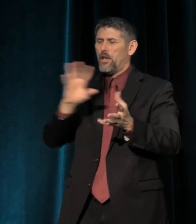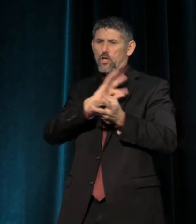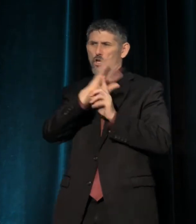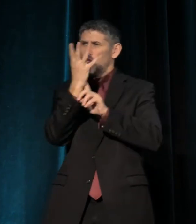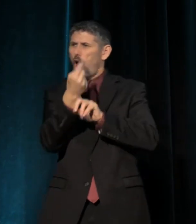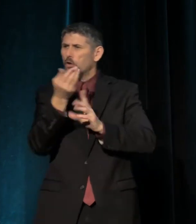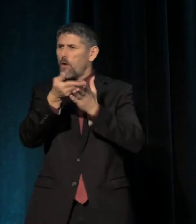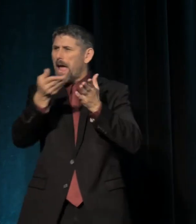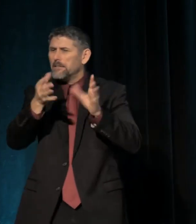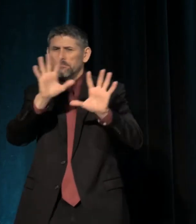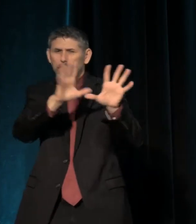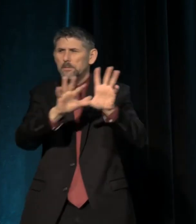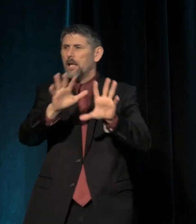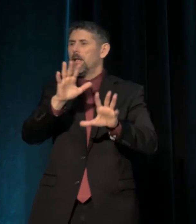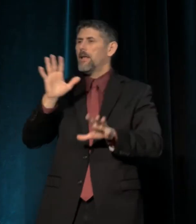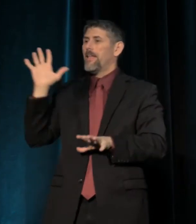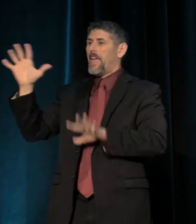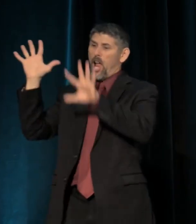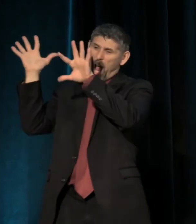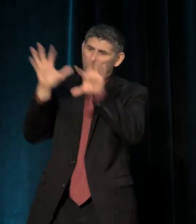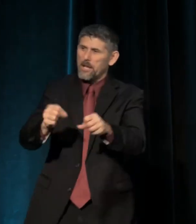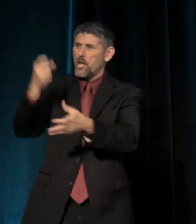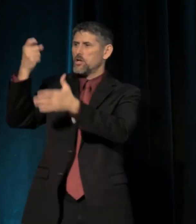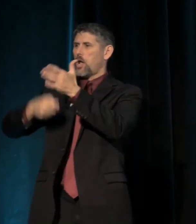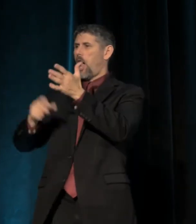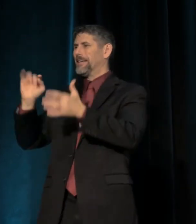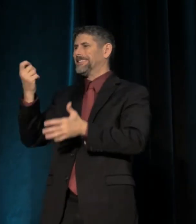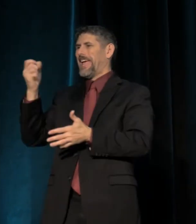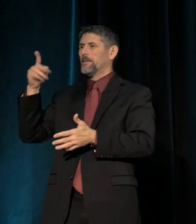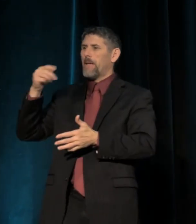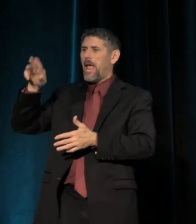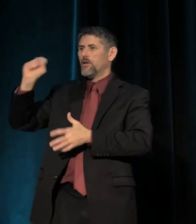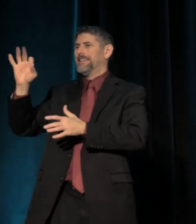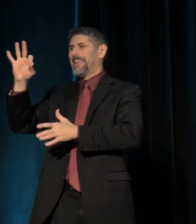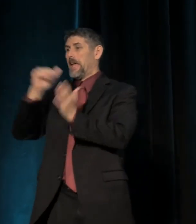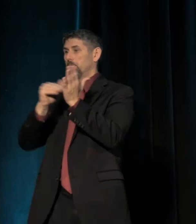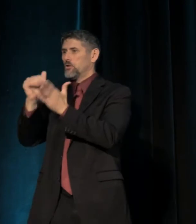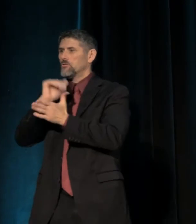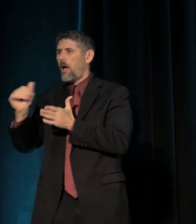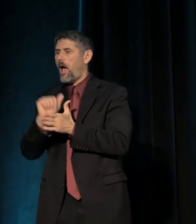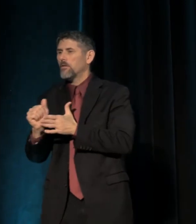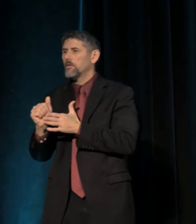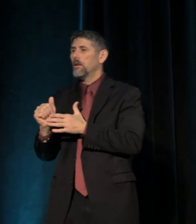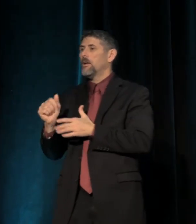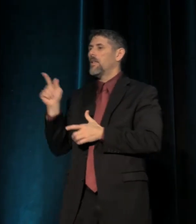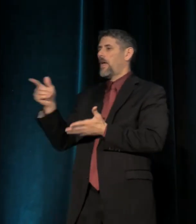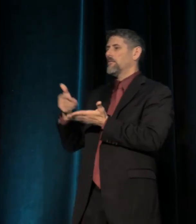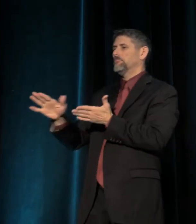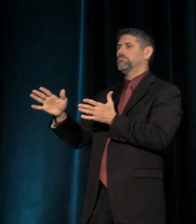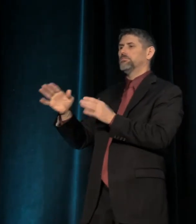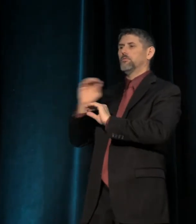Their occupation cost taxpayers nine million dollars, and they were acquitted of all charges in October.